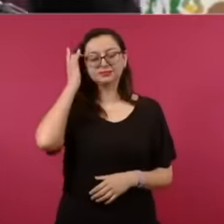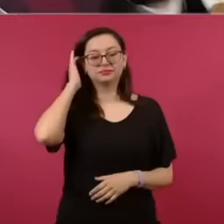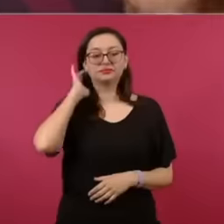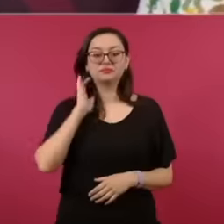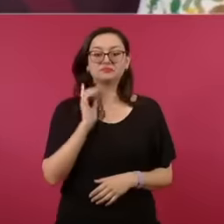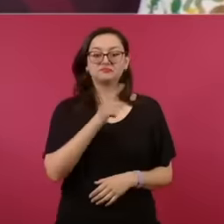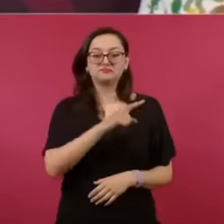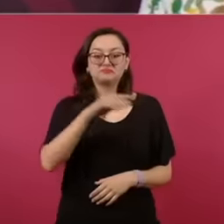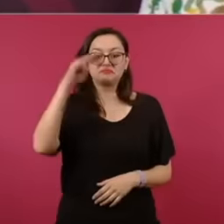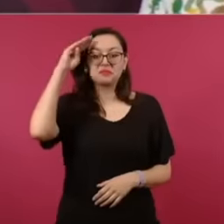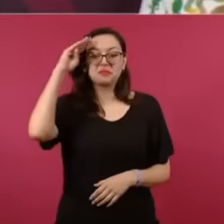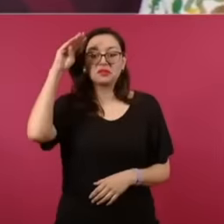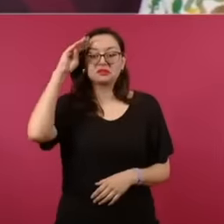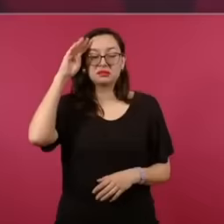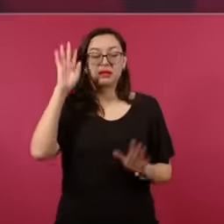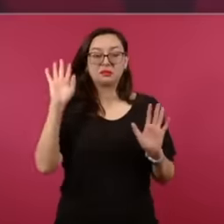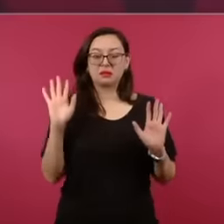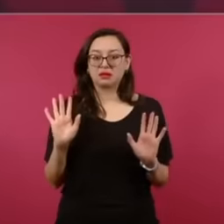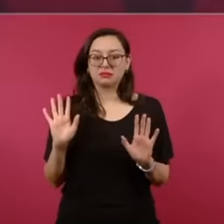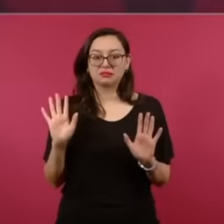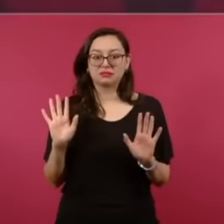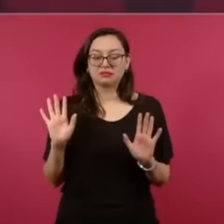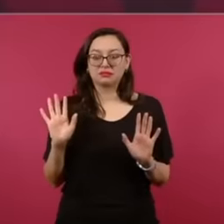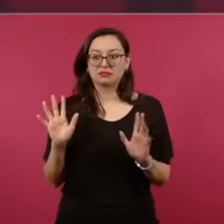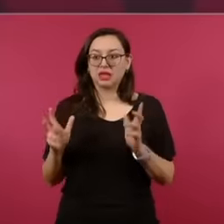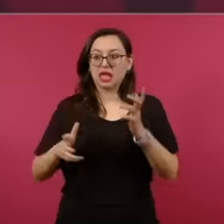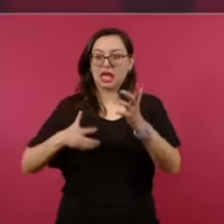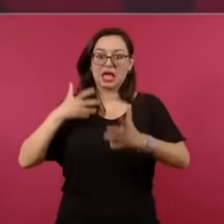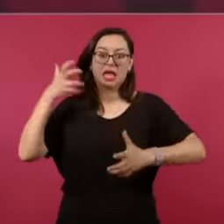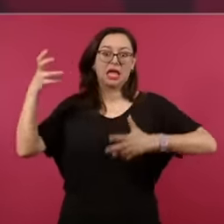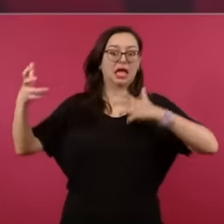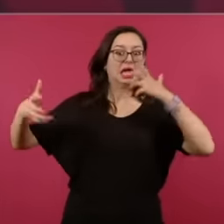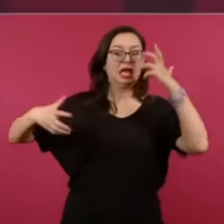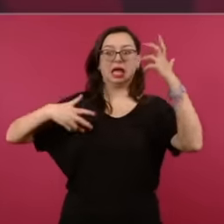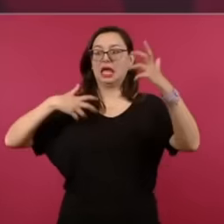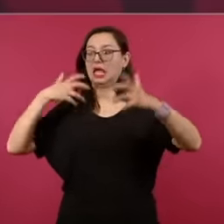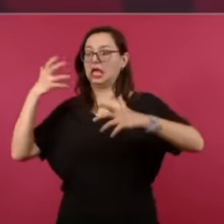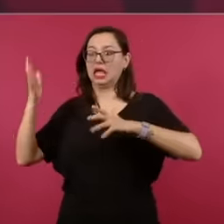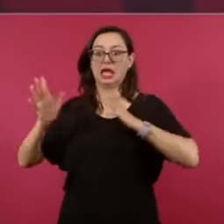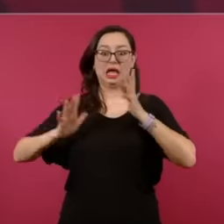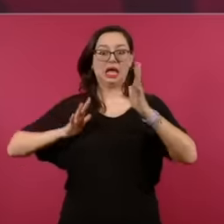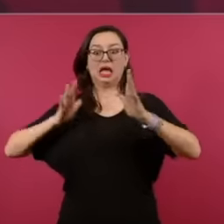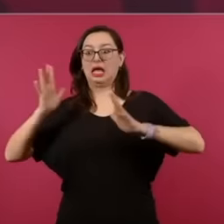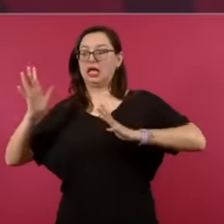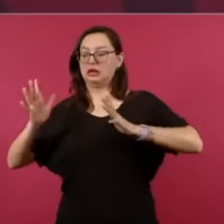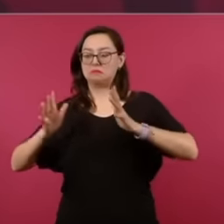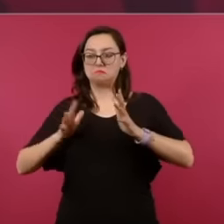violence